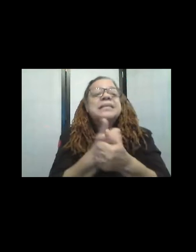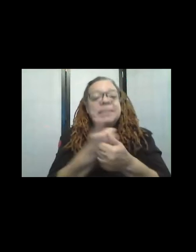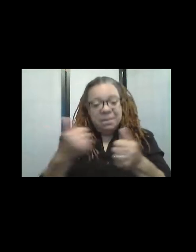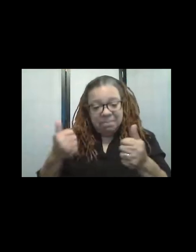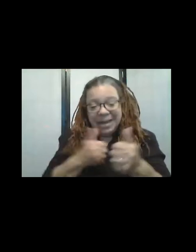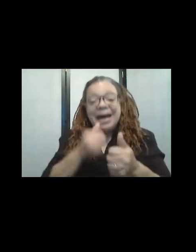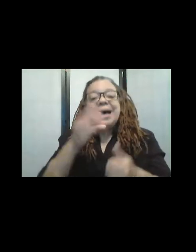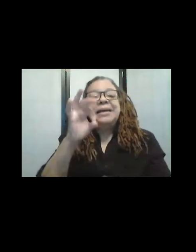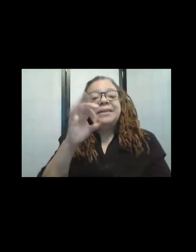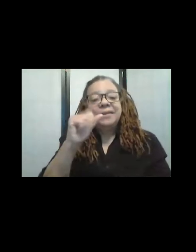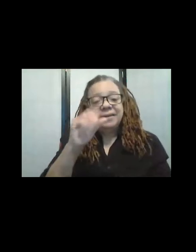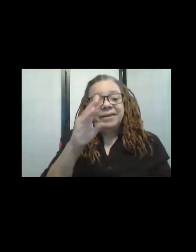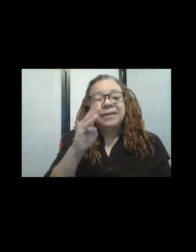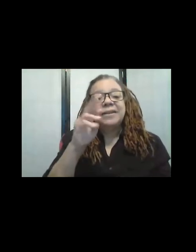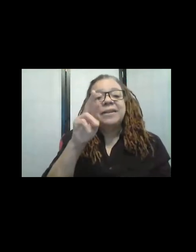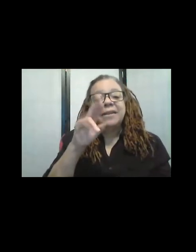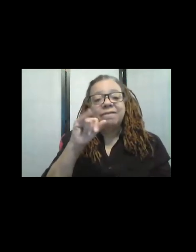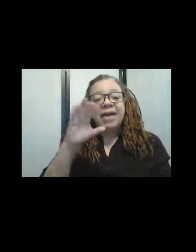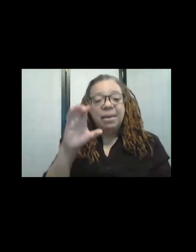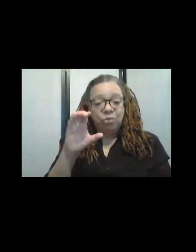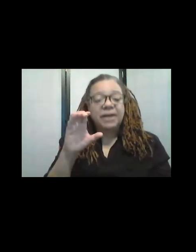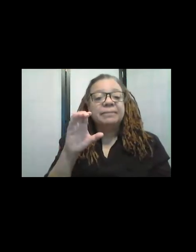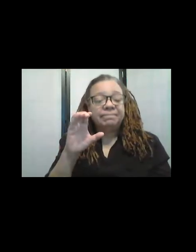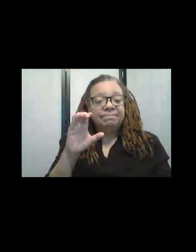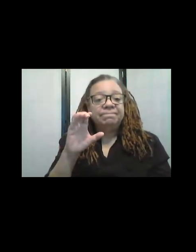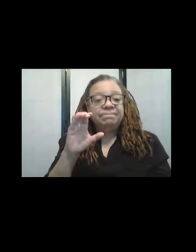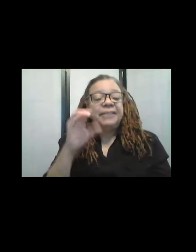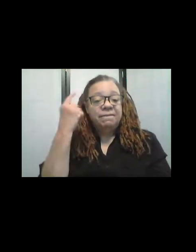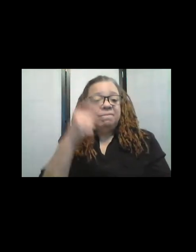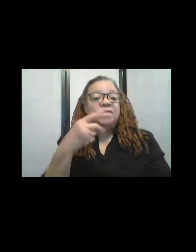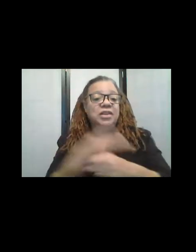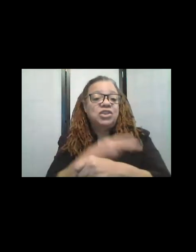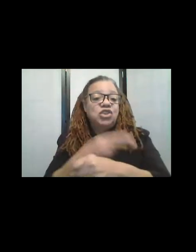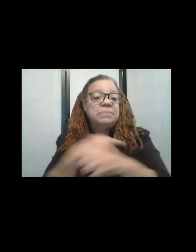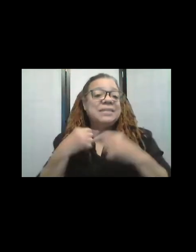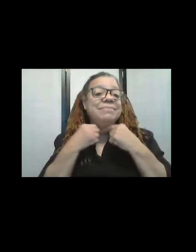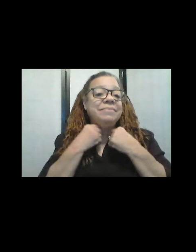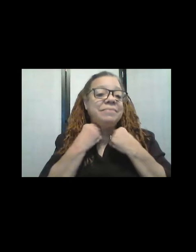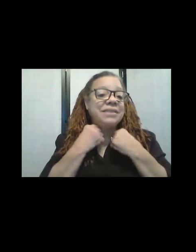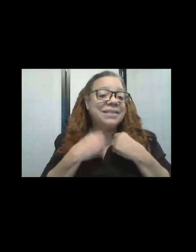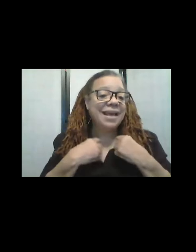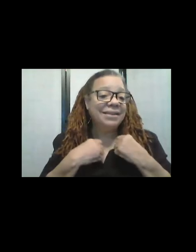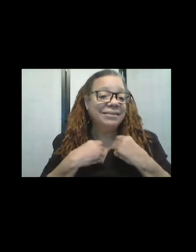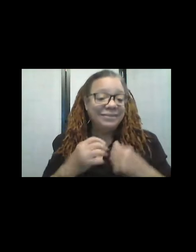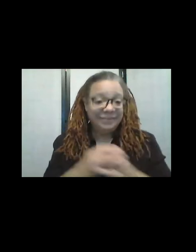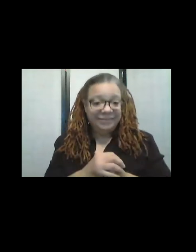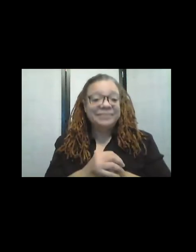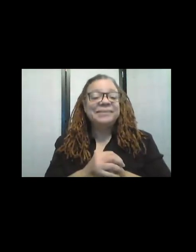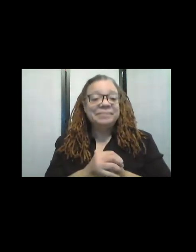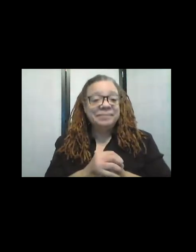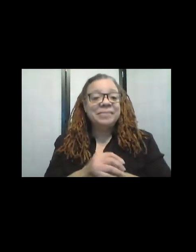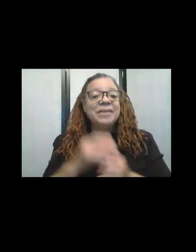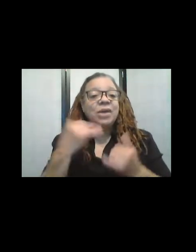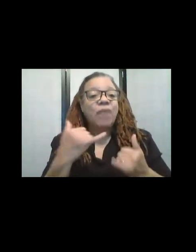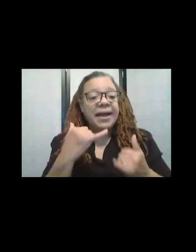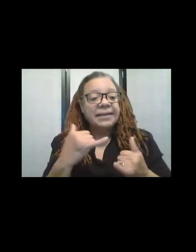the for the um sheep's clothing to stay on. Right! Well, essentially, it went into the,